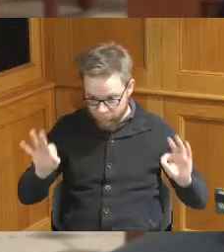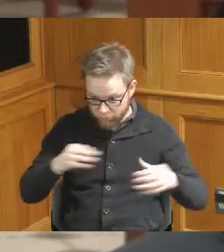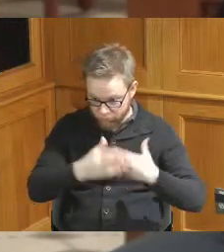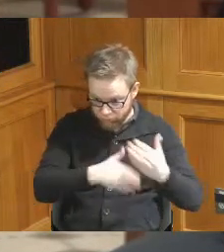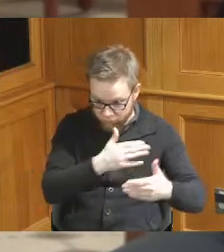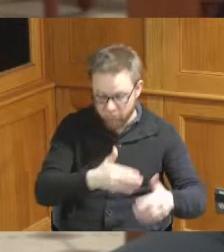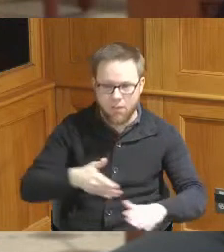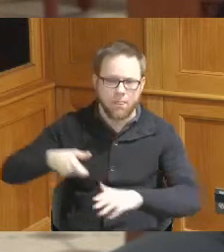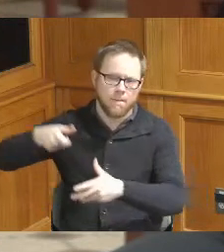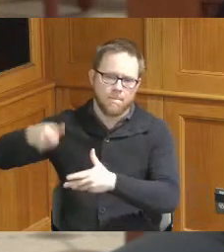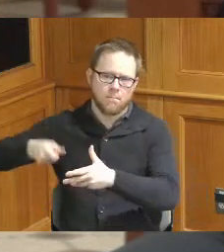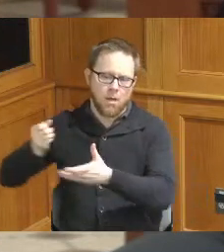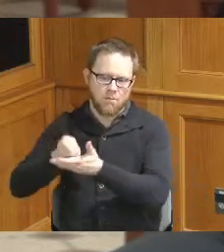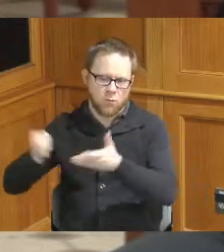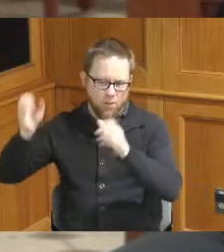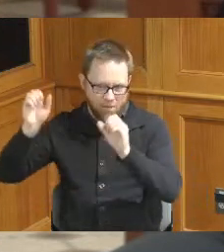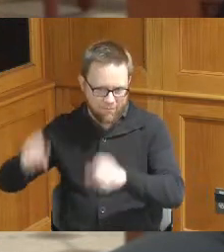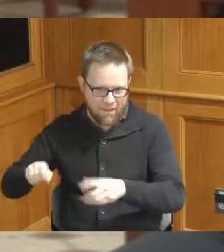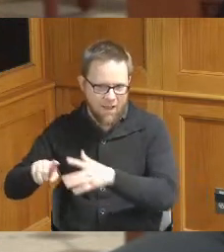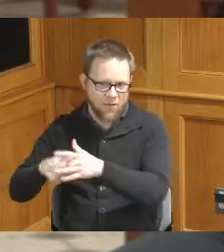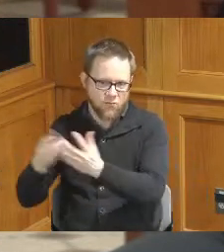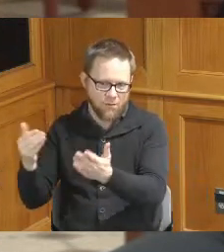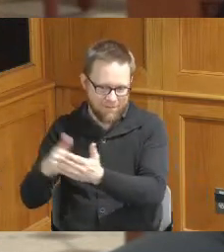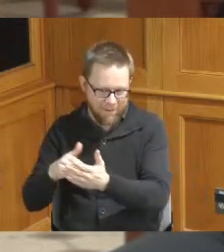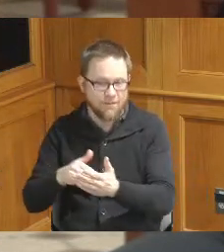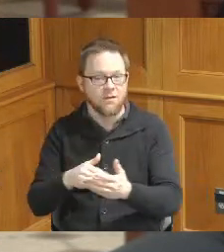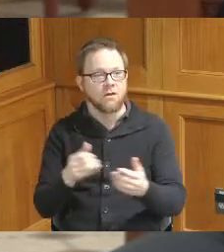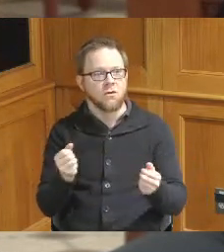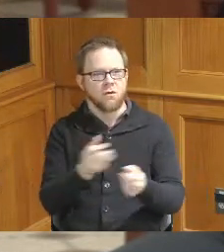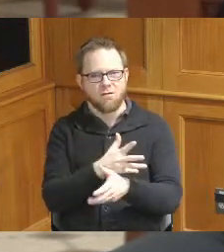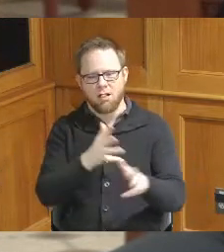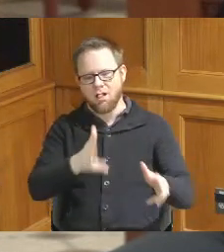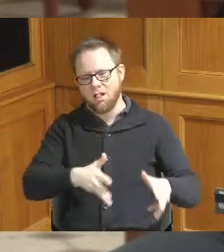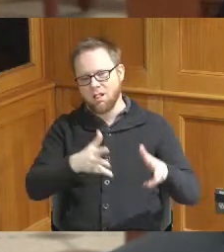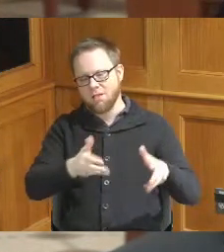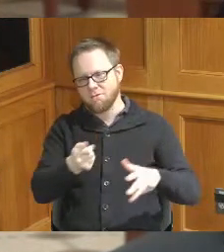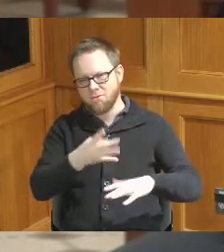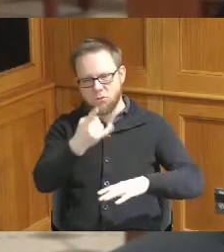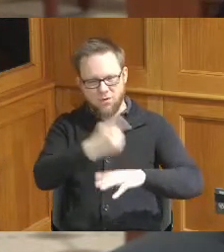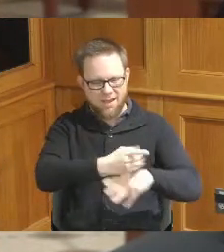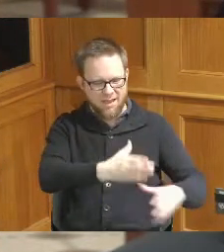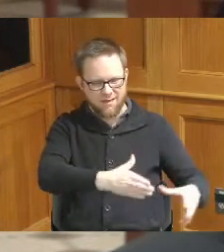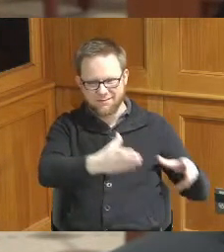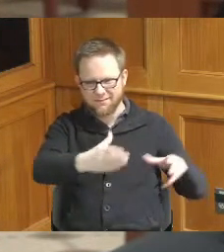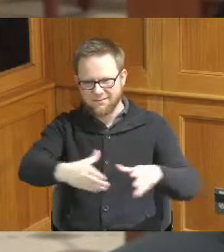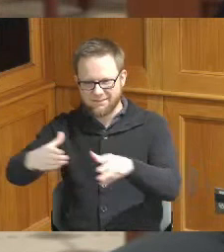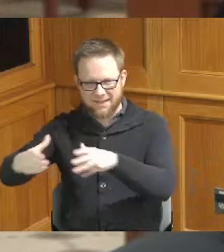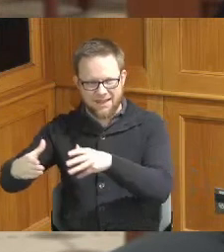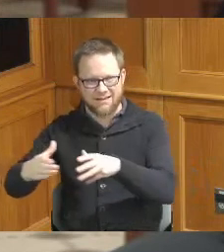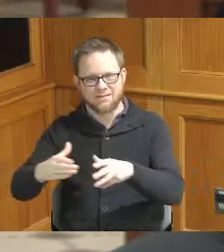our equipment and our processes and tanks sitting for a few days that you know solids were settling